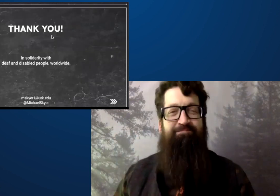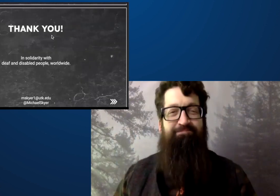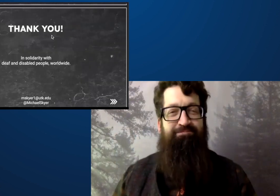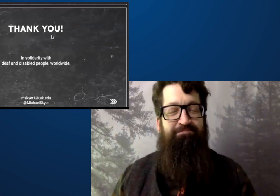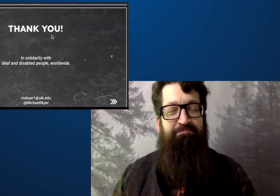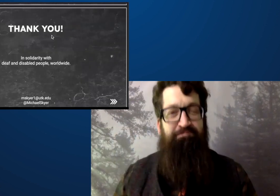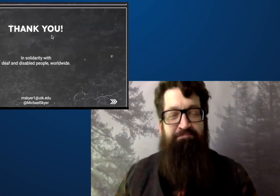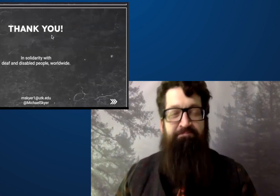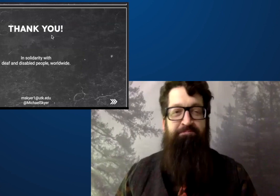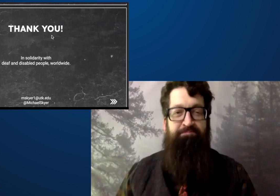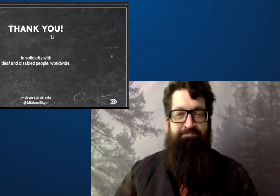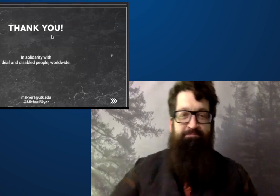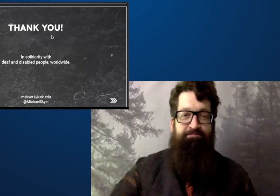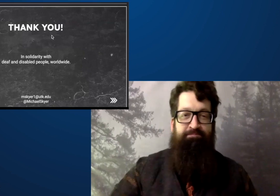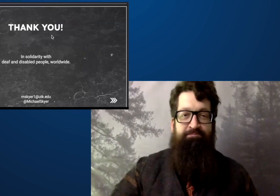Thank you.